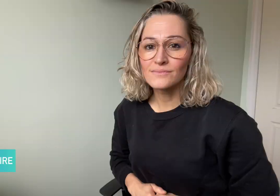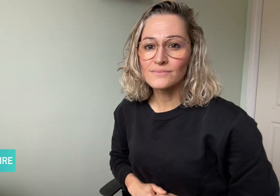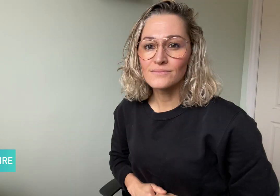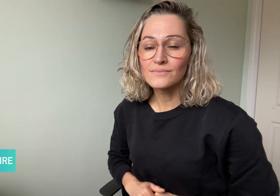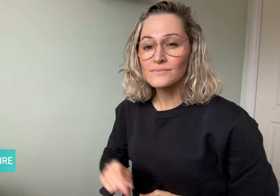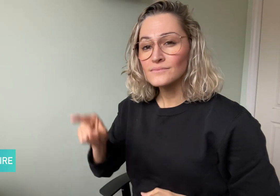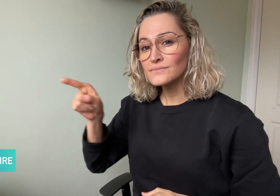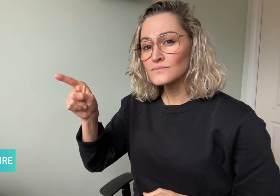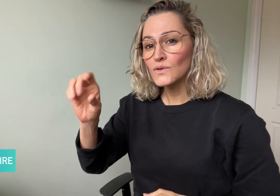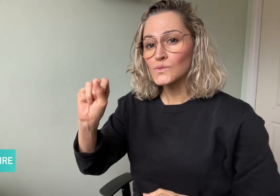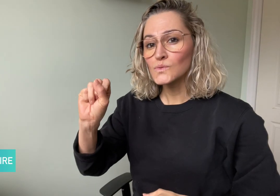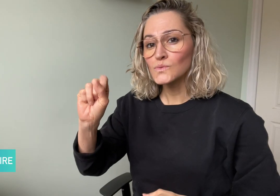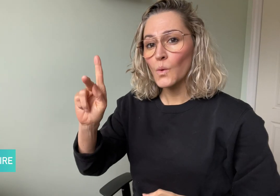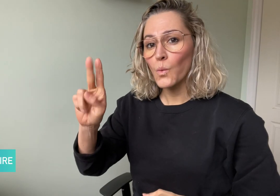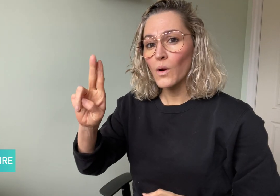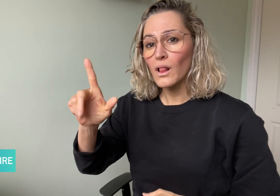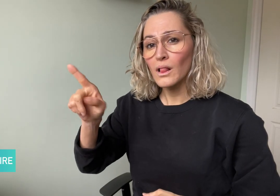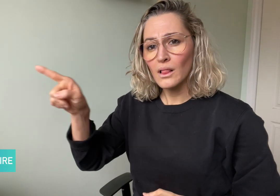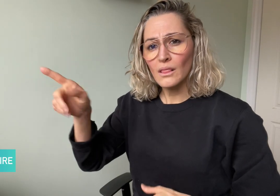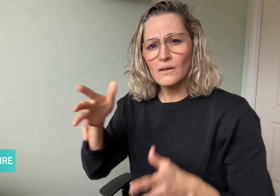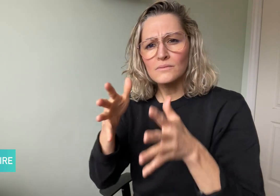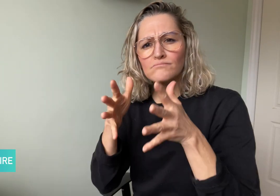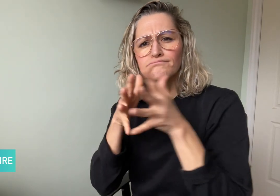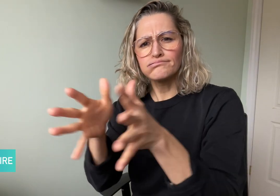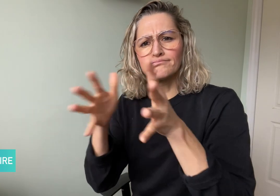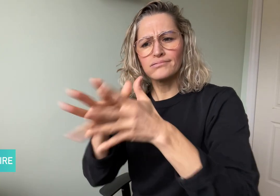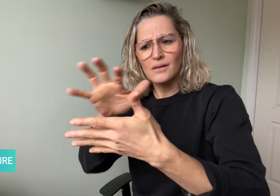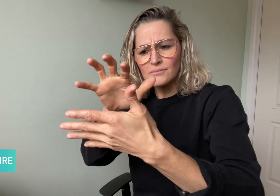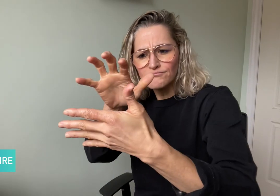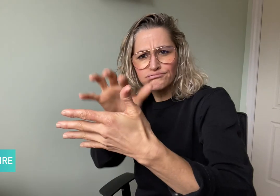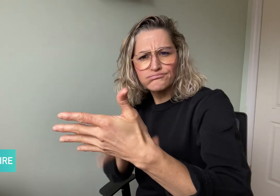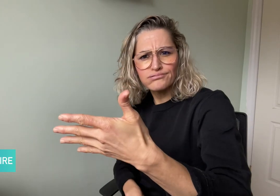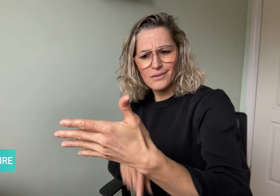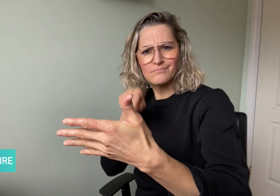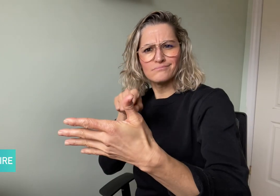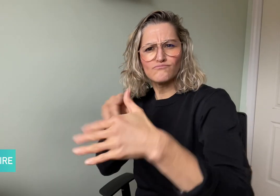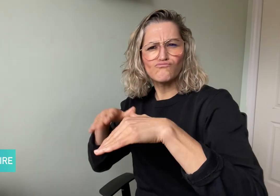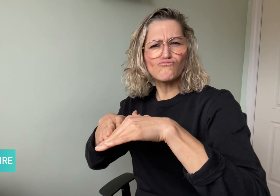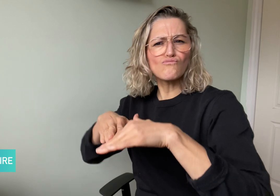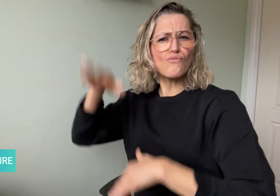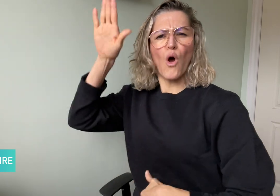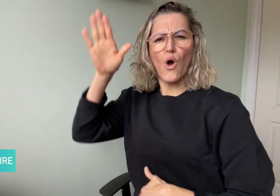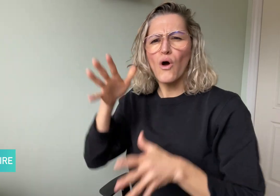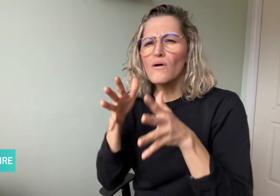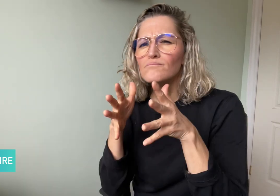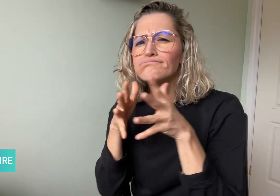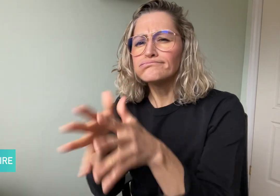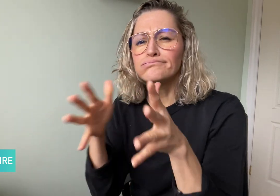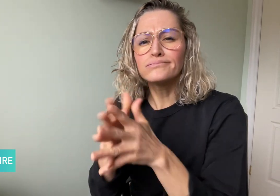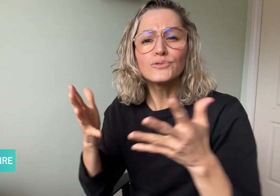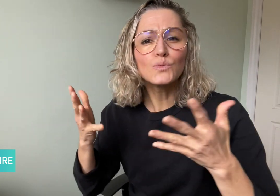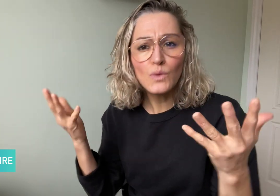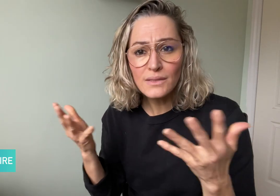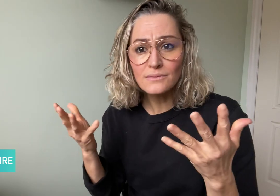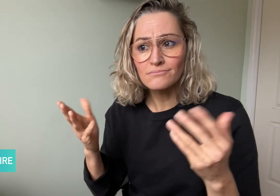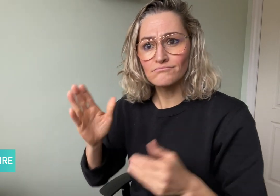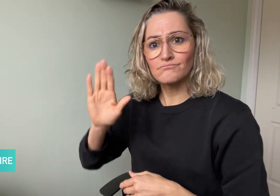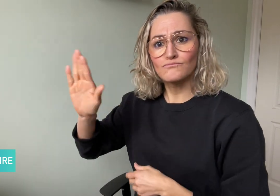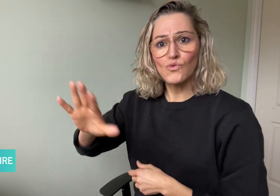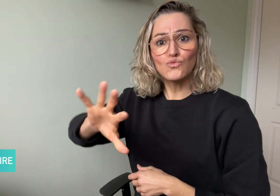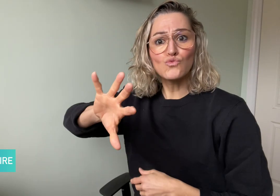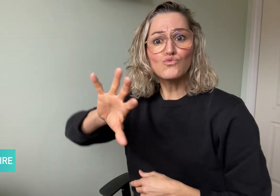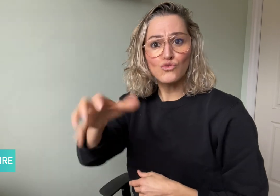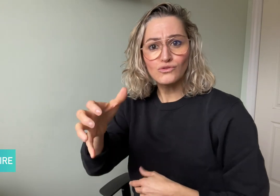The post further explains that many municipalities imitate